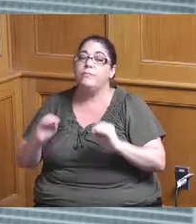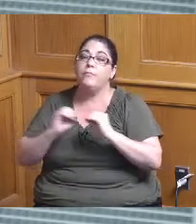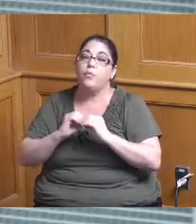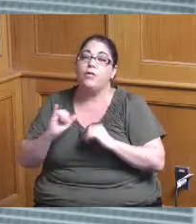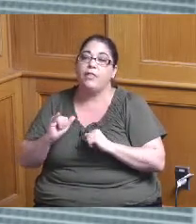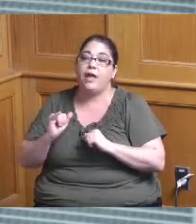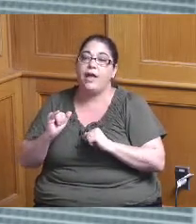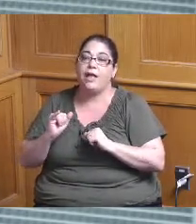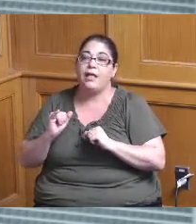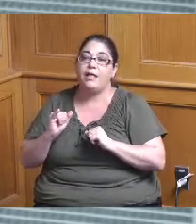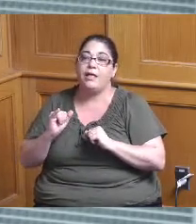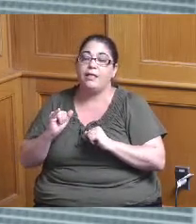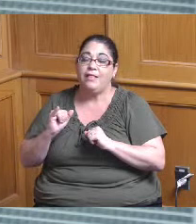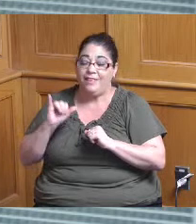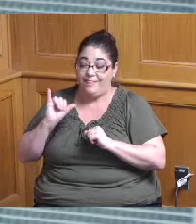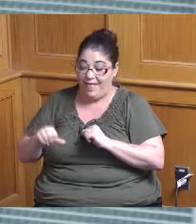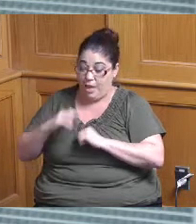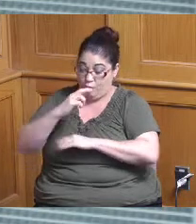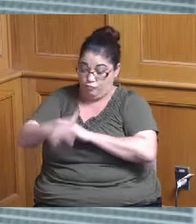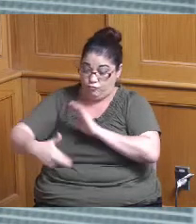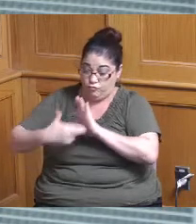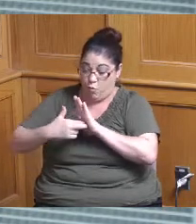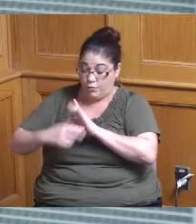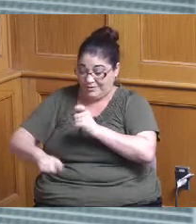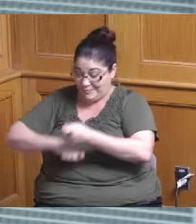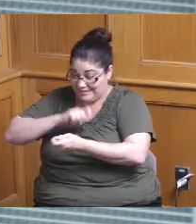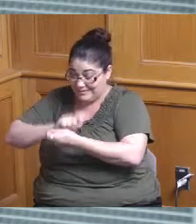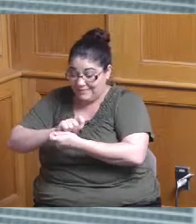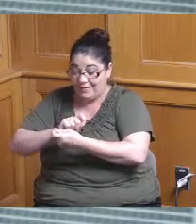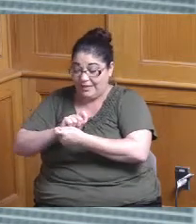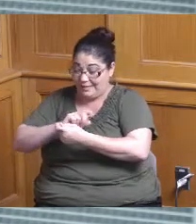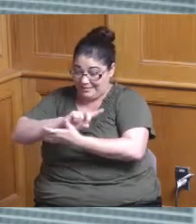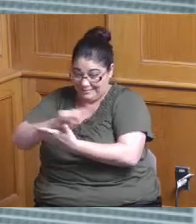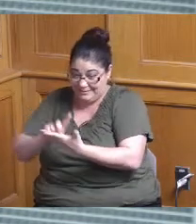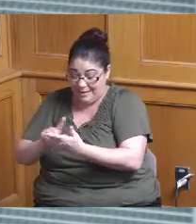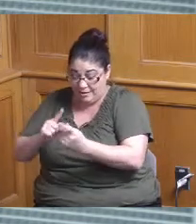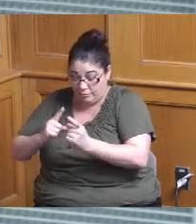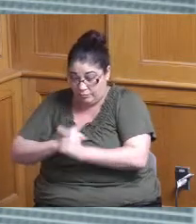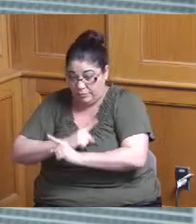a role and then assigning that to somebody department in our that we already have at MSD